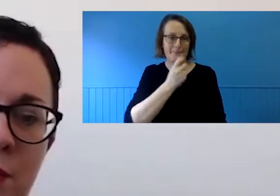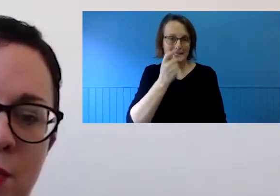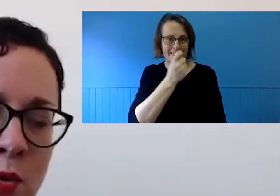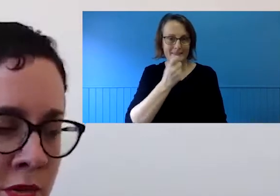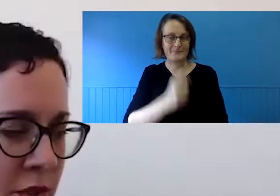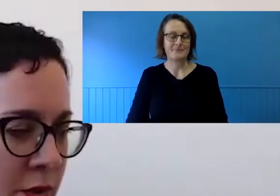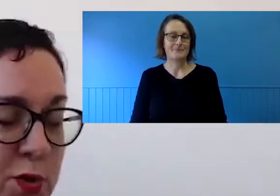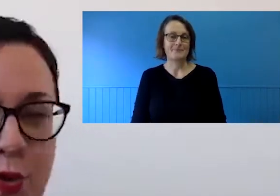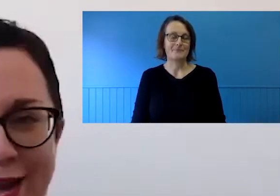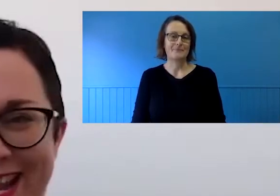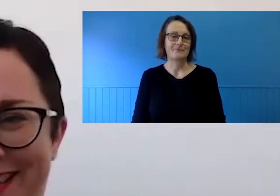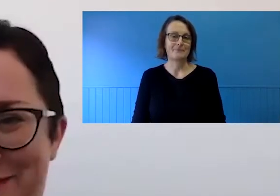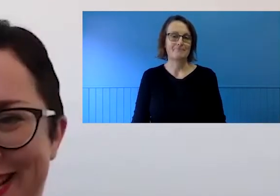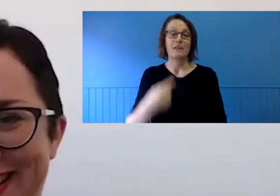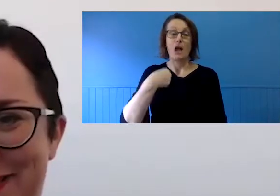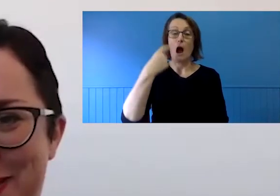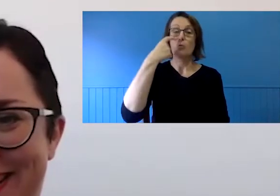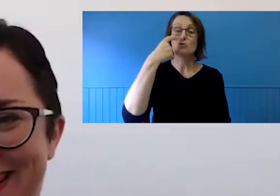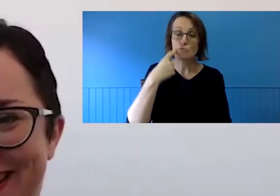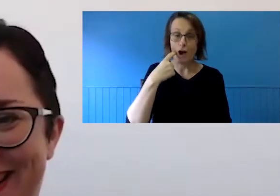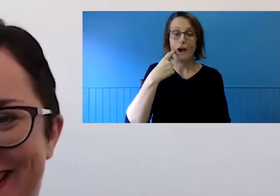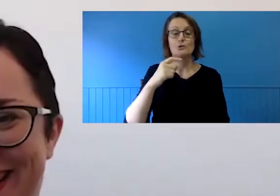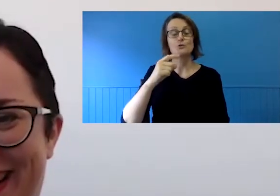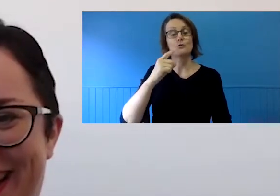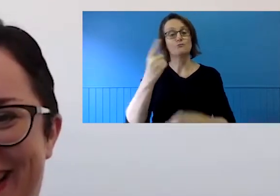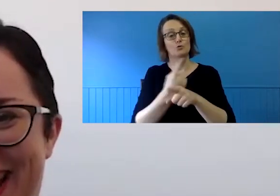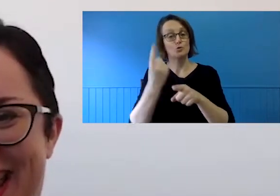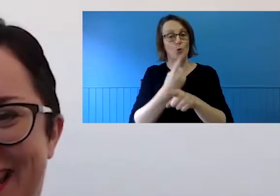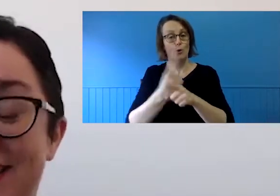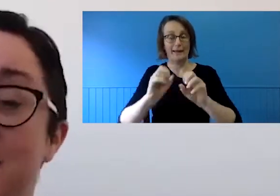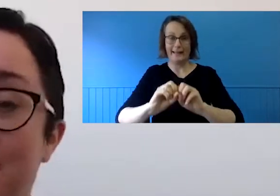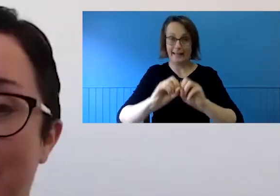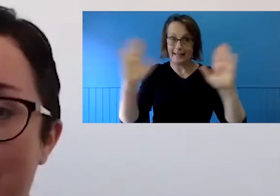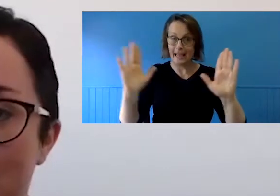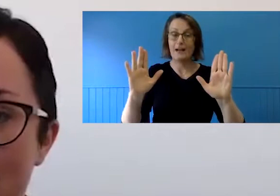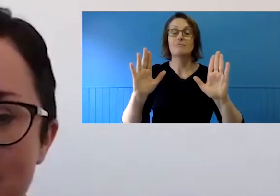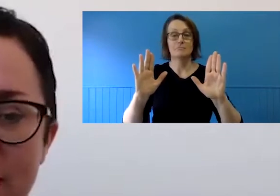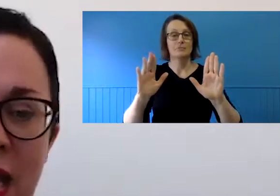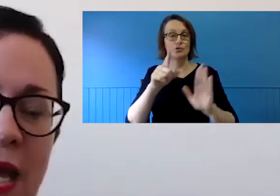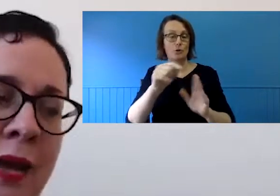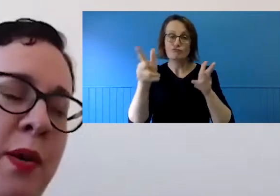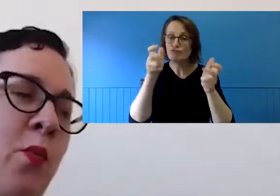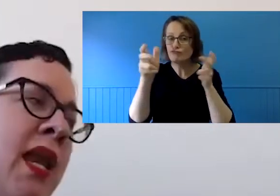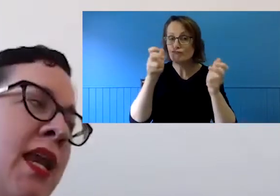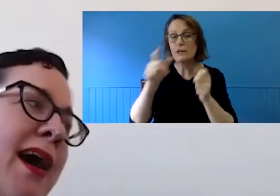I'll also speak at a pace that is accessible and clear for everybody.